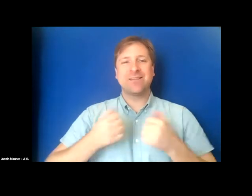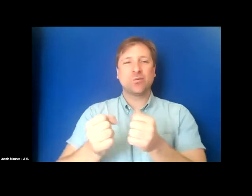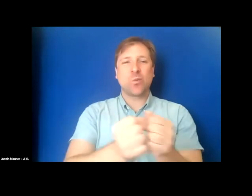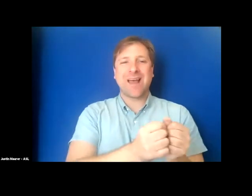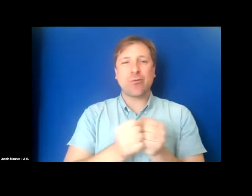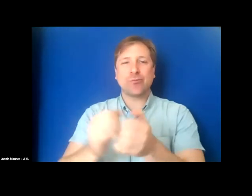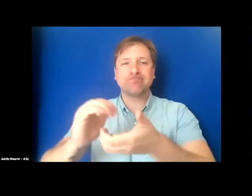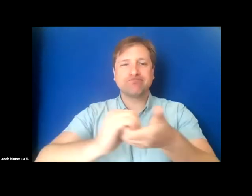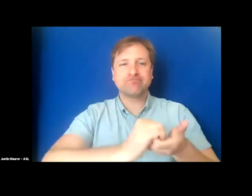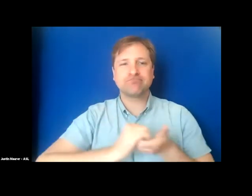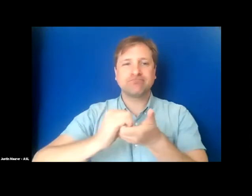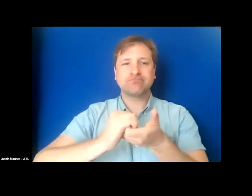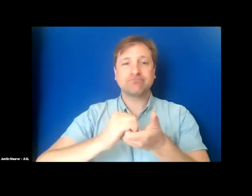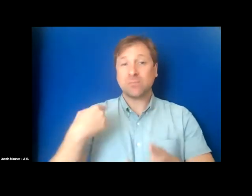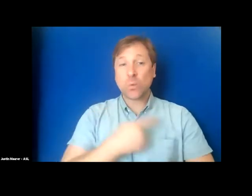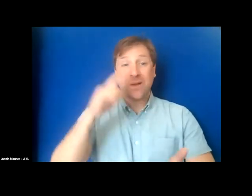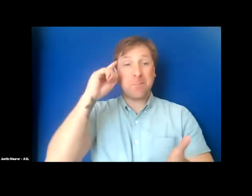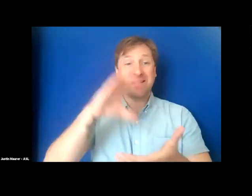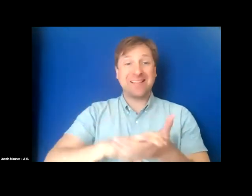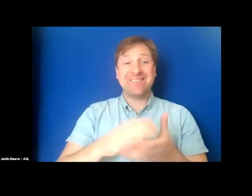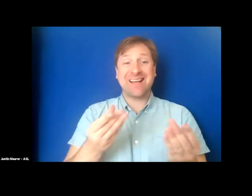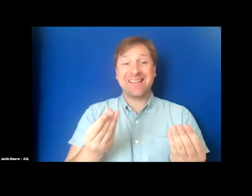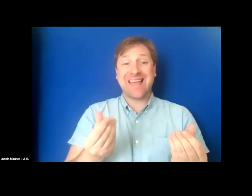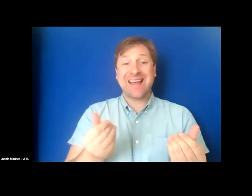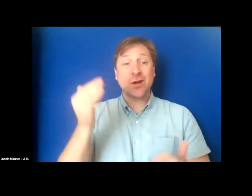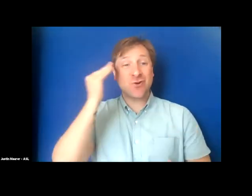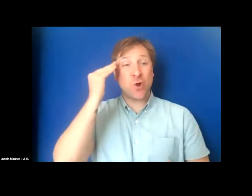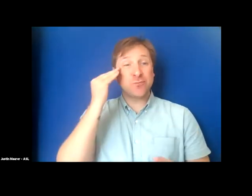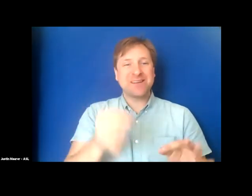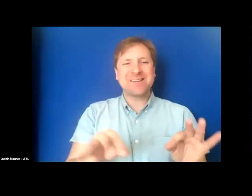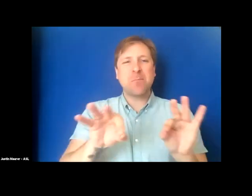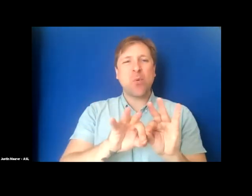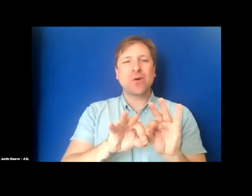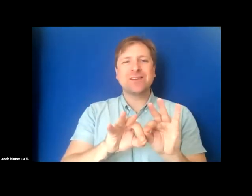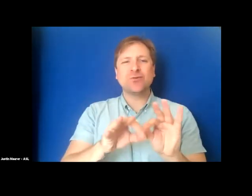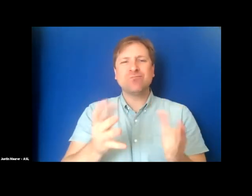We believe that land acknowledgements are very important as a way to uplift, commemorate, and most importantly,